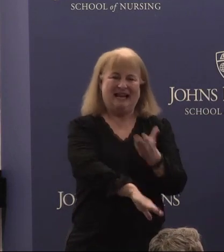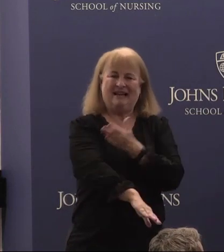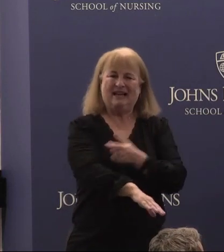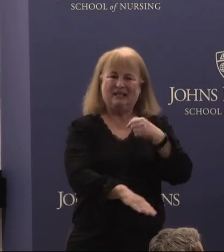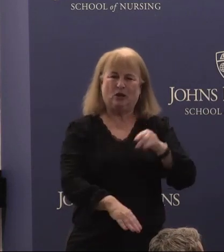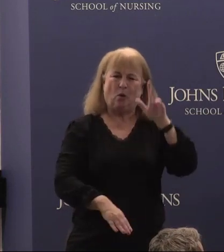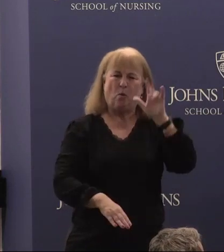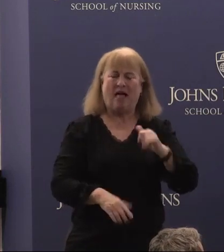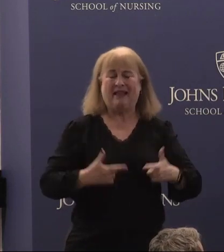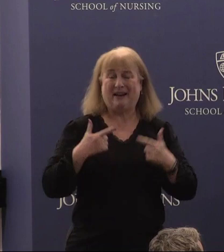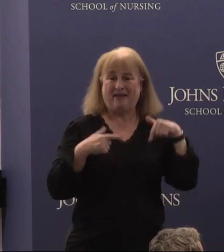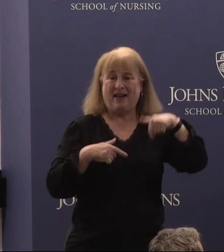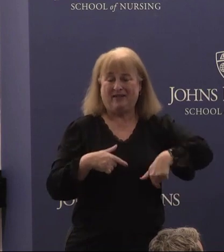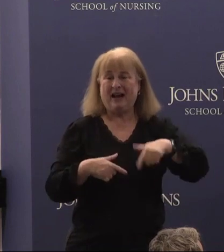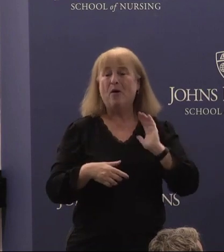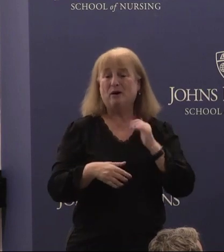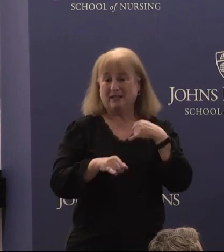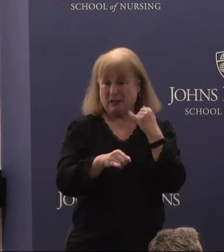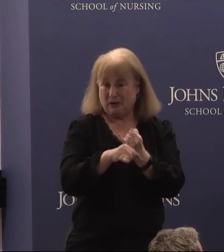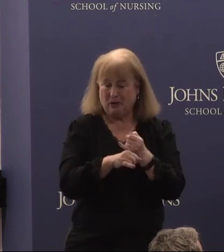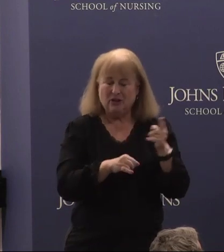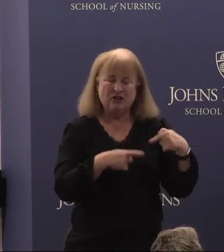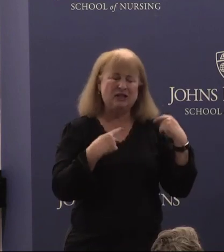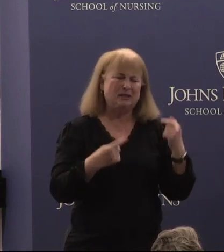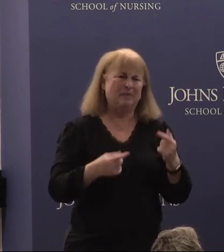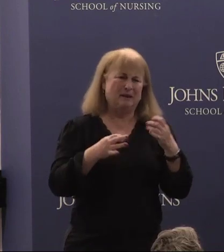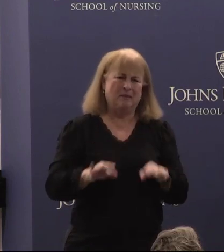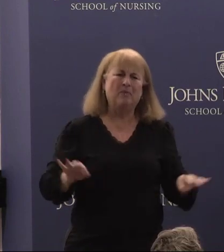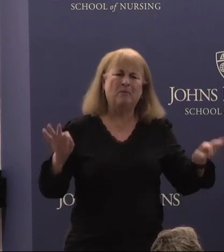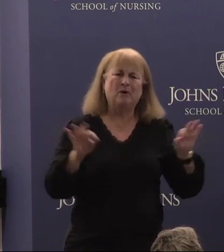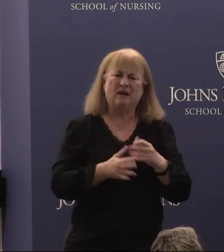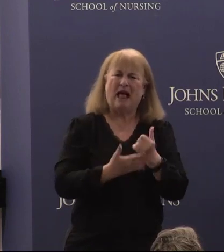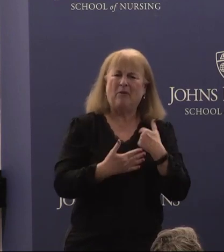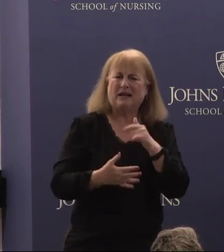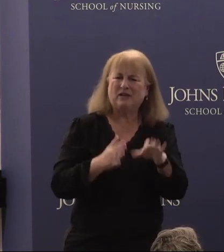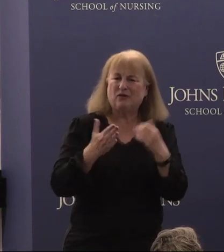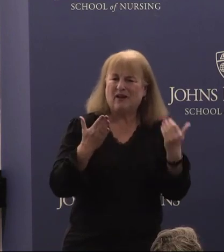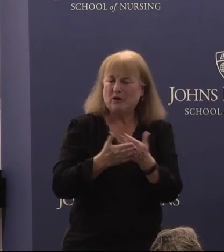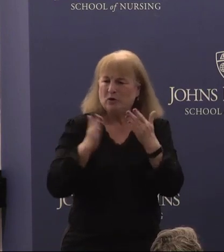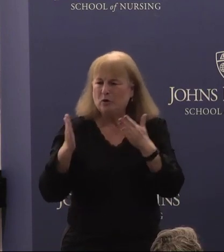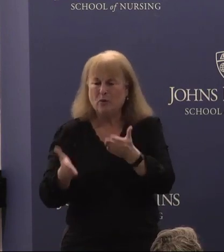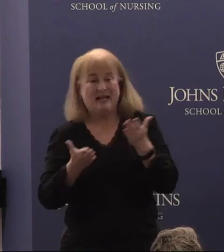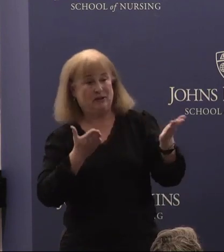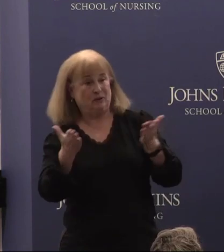at our institution. She's Been instrumental in helping us to find new ways to serve, sustain,